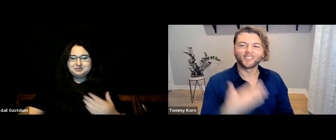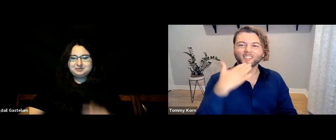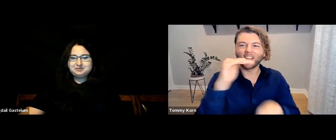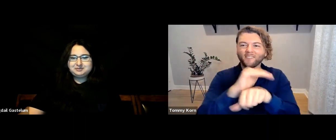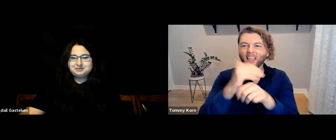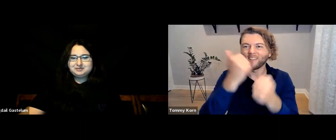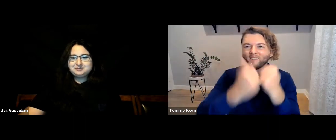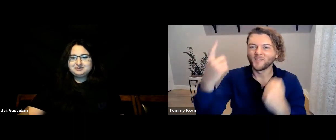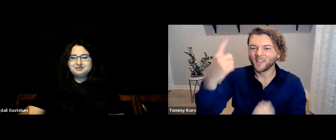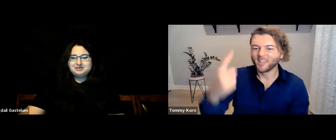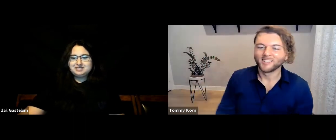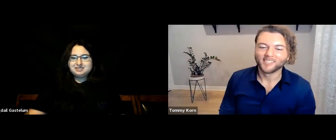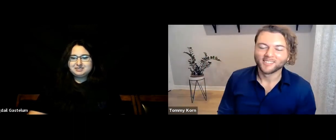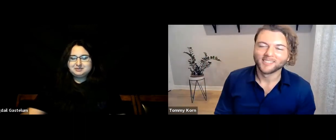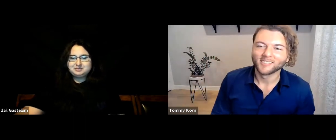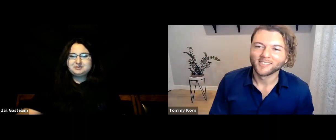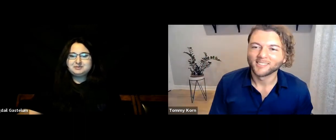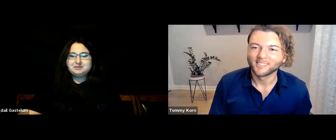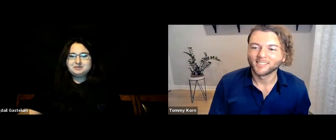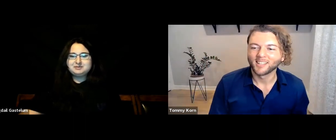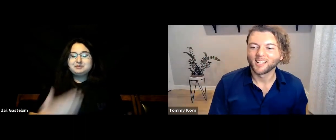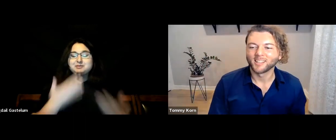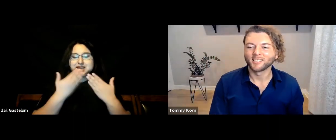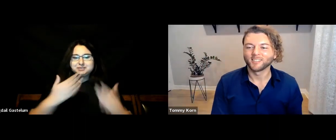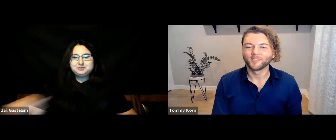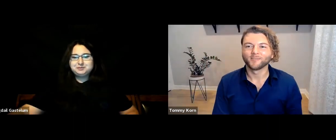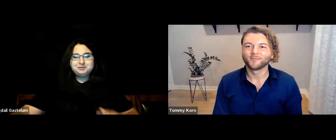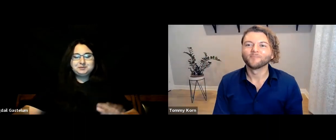Good night, everyone! [Bigdail] Thank you.